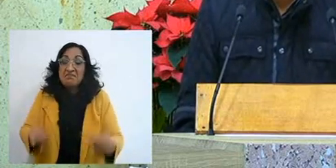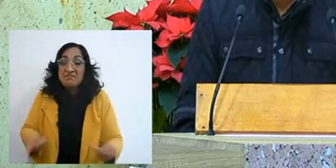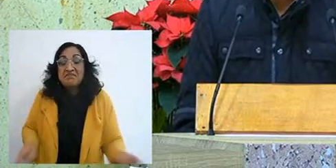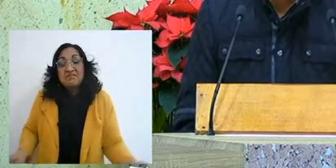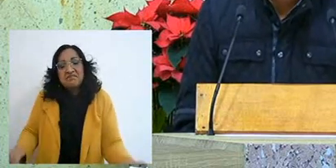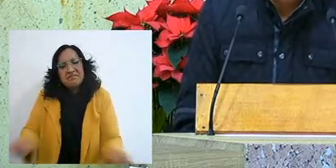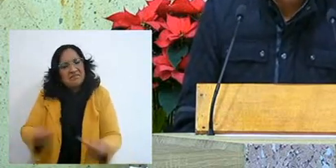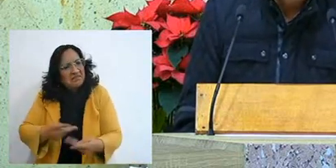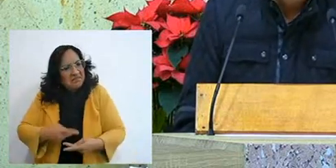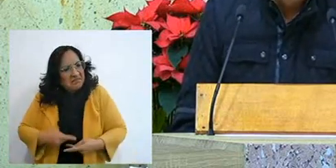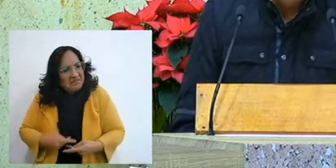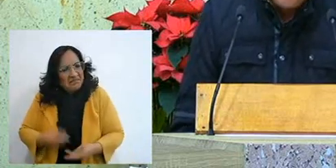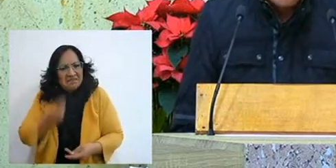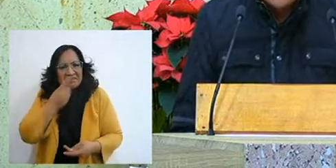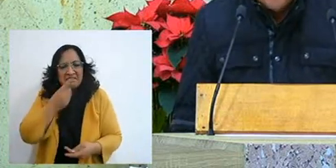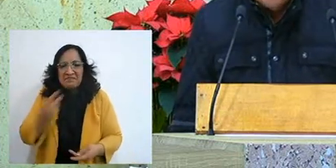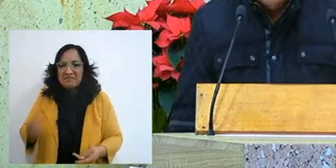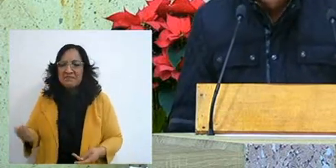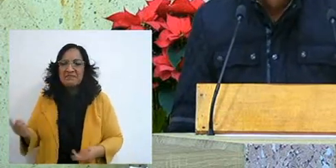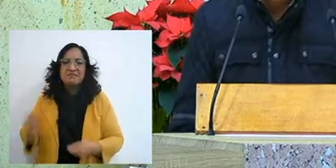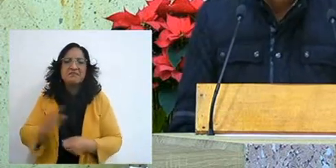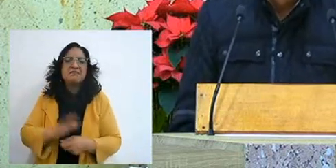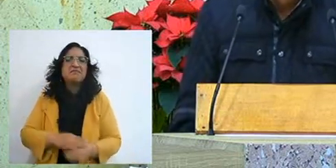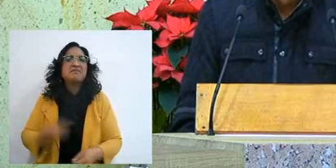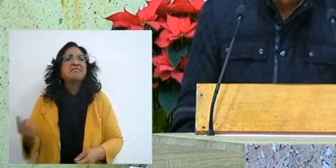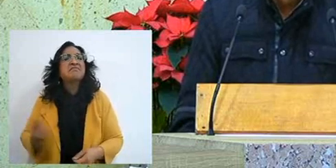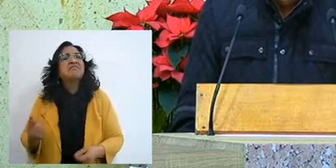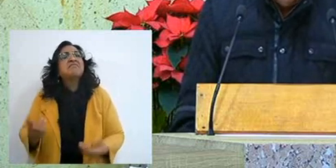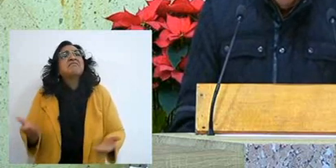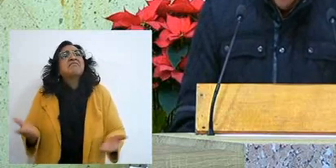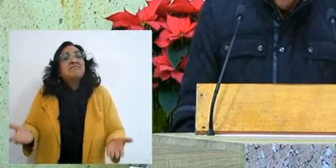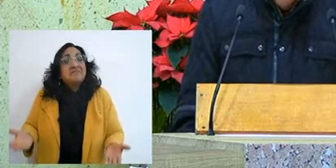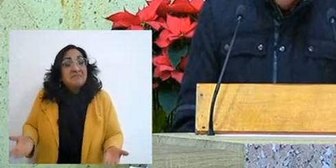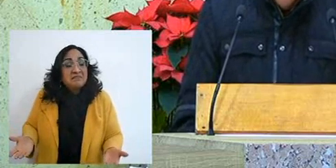and I said, well, but why is all this happening to me?